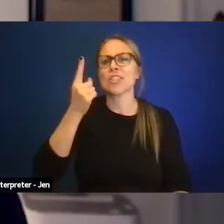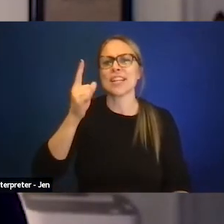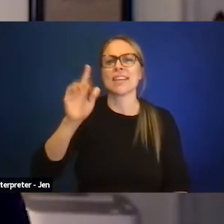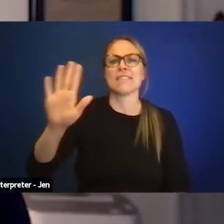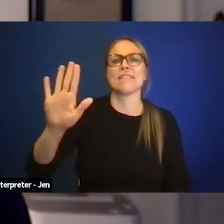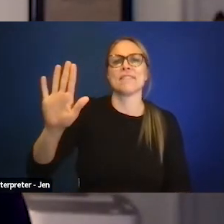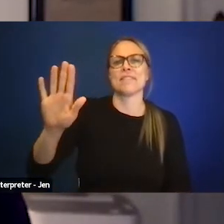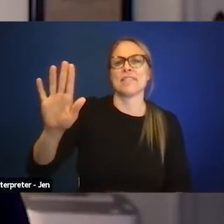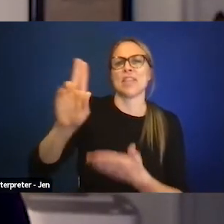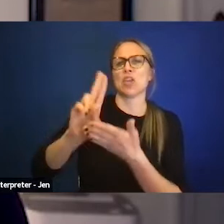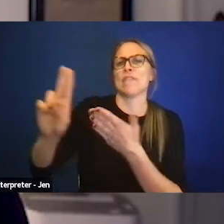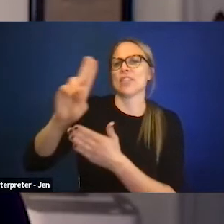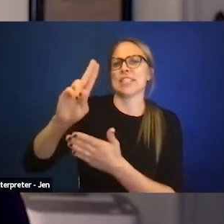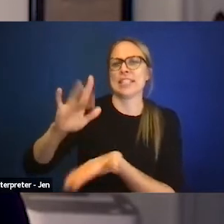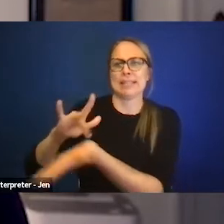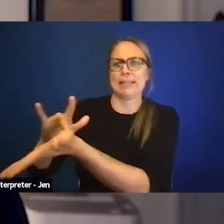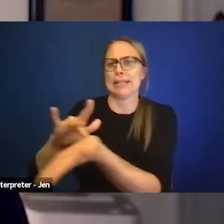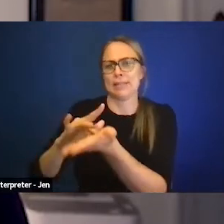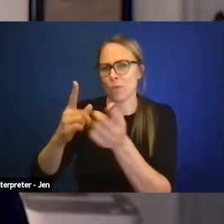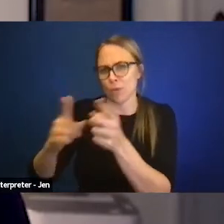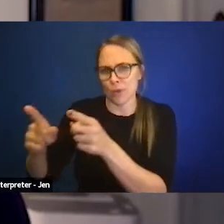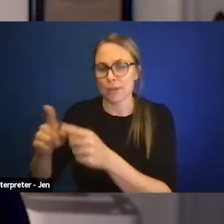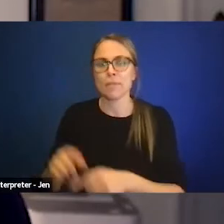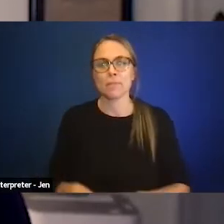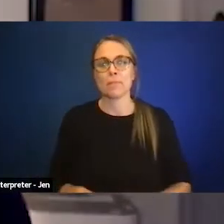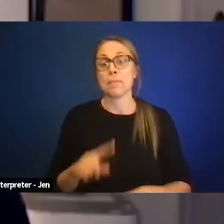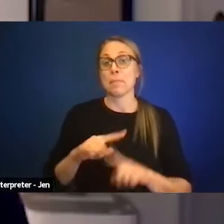But absolutely, universities, in my view,